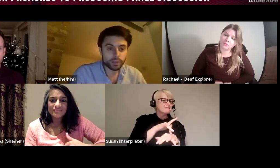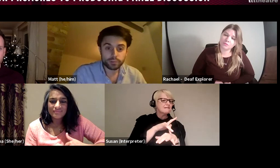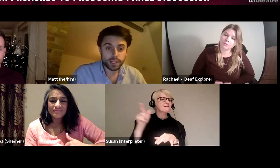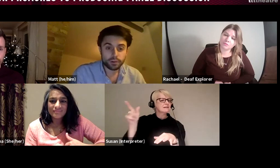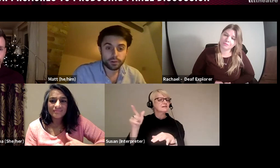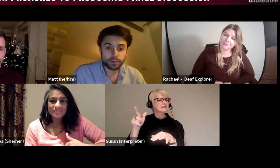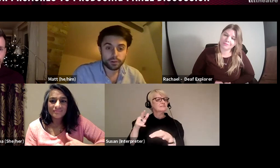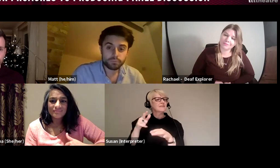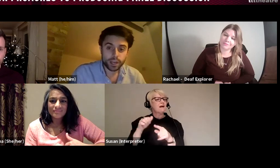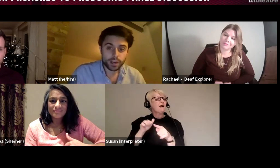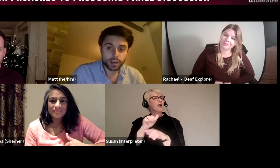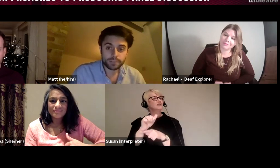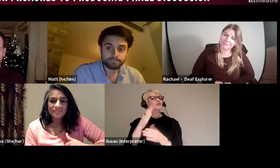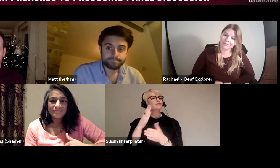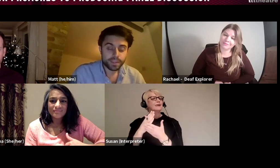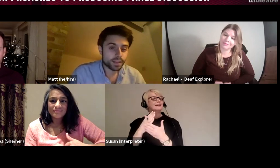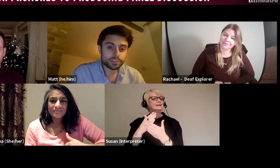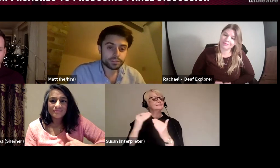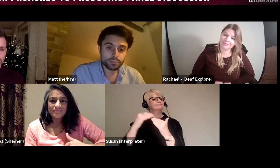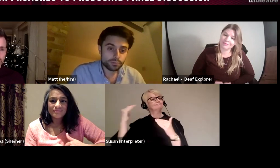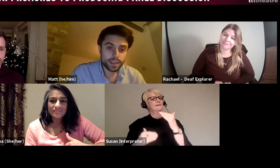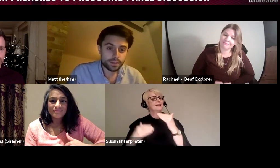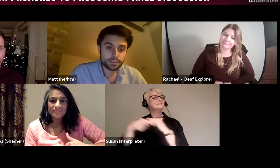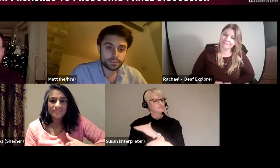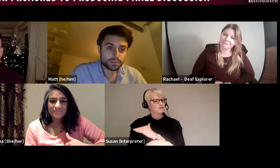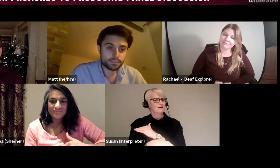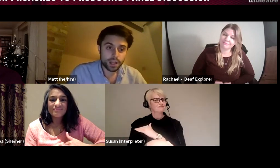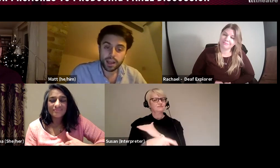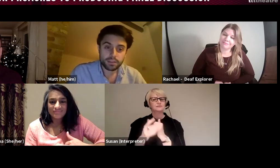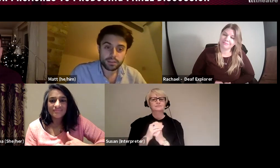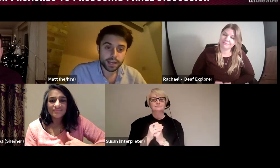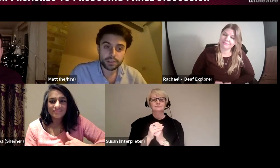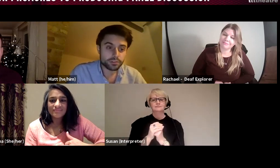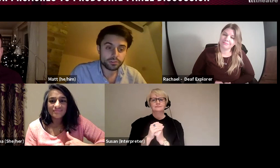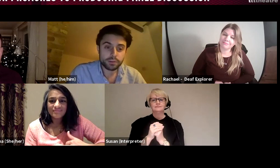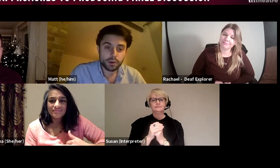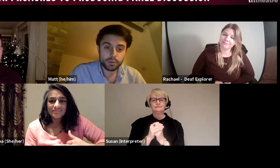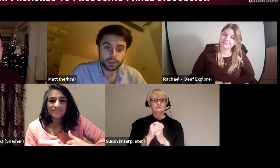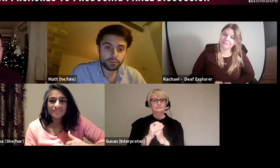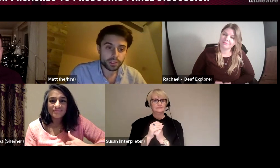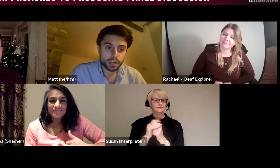in an honest and up front way went that's great, that will do well with the audience that comes